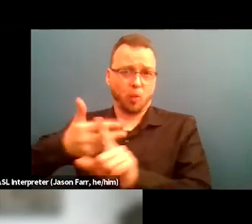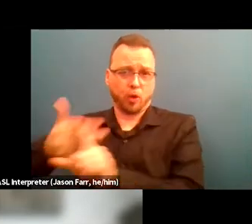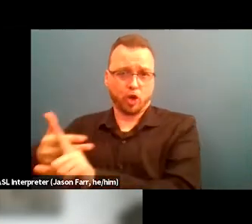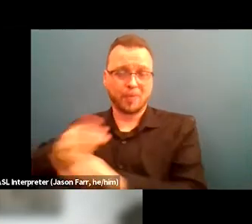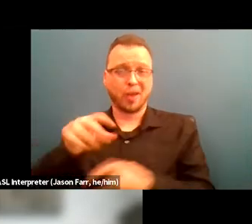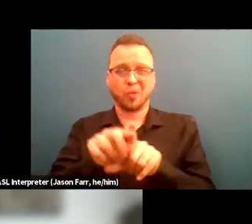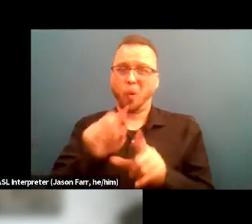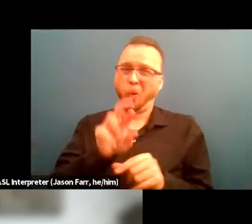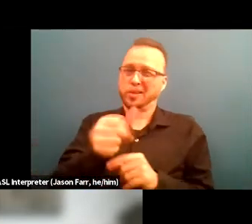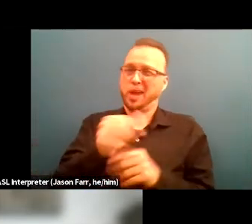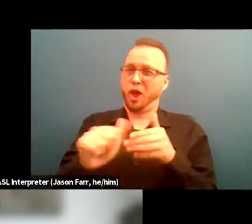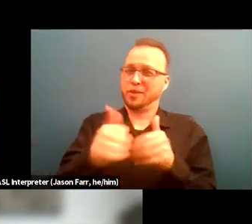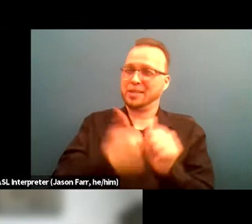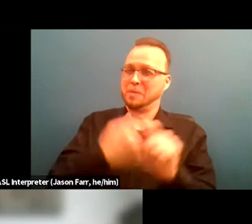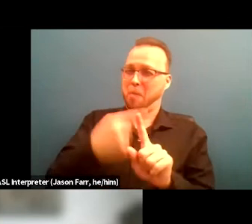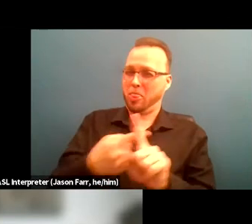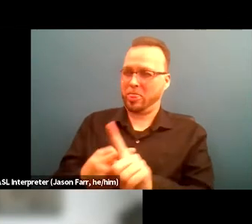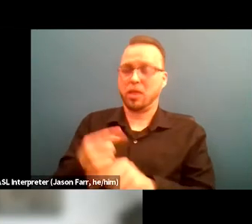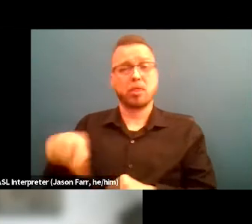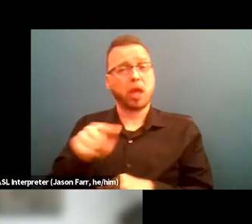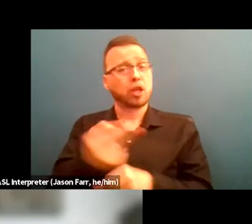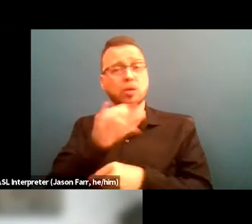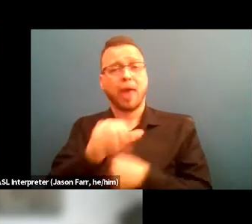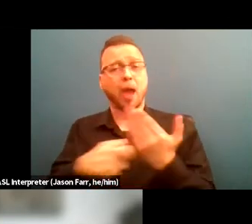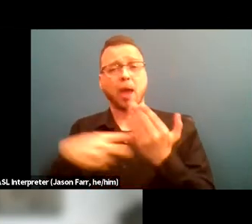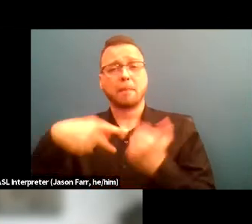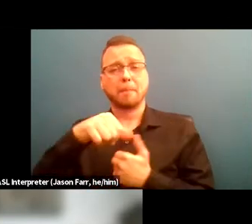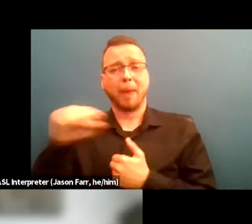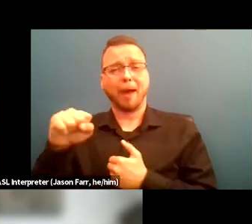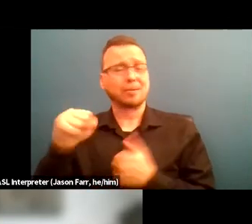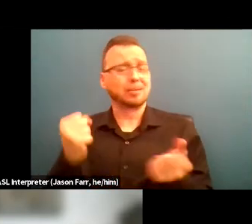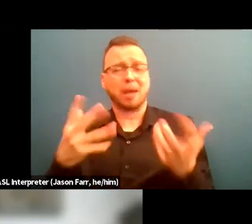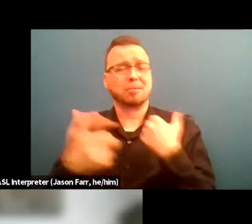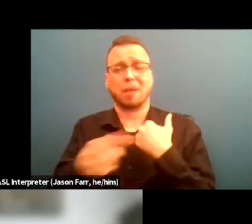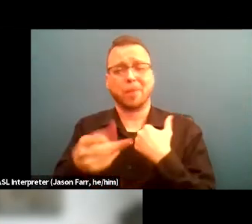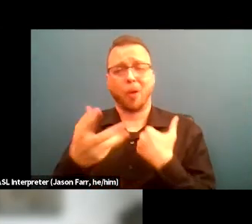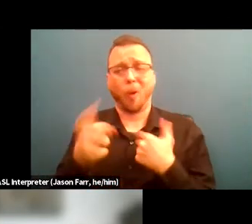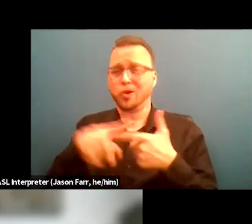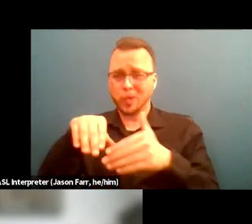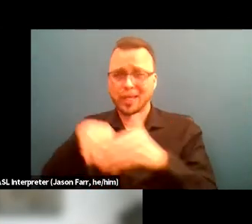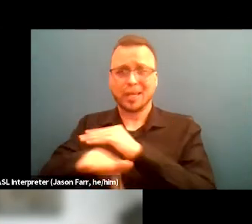where they can use those passes as much as they want just to go in and get the exercise, swimming,